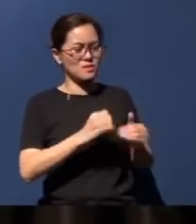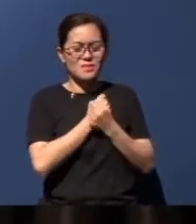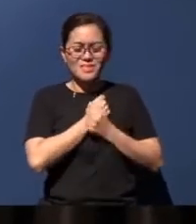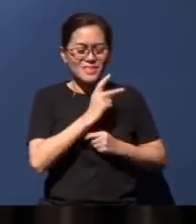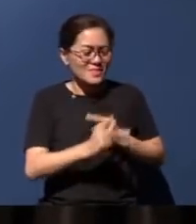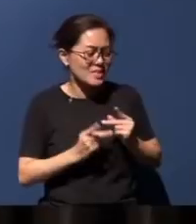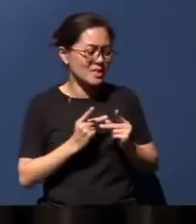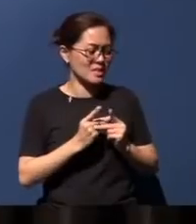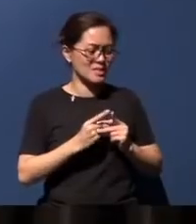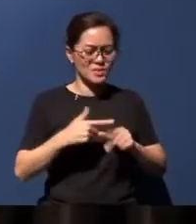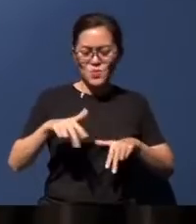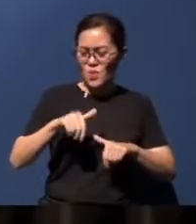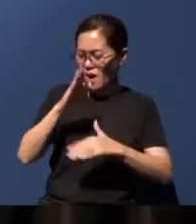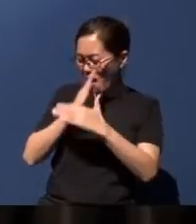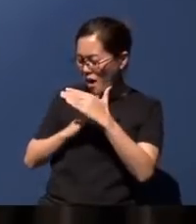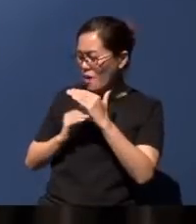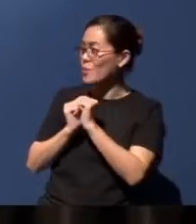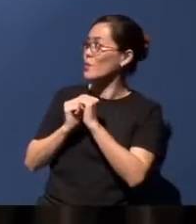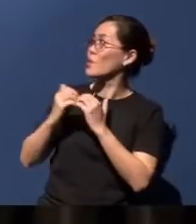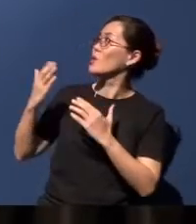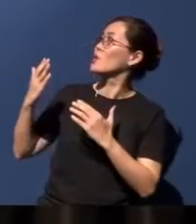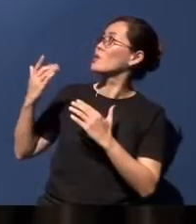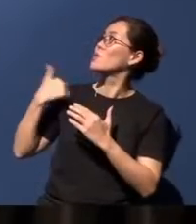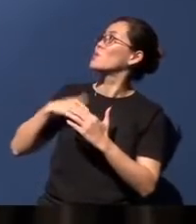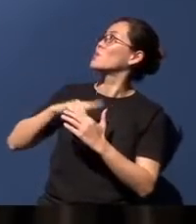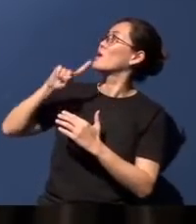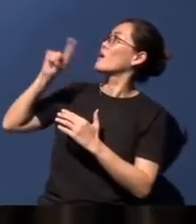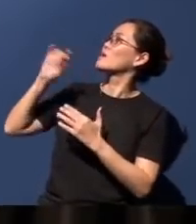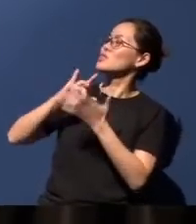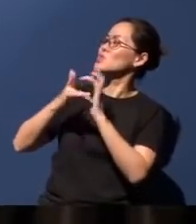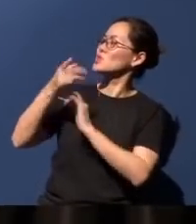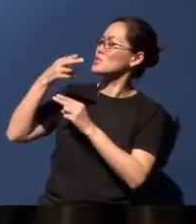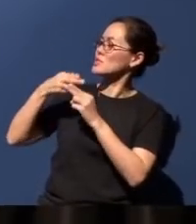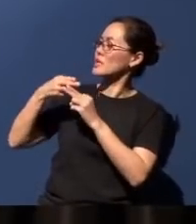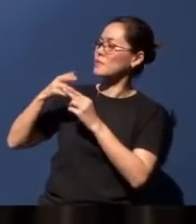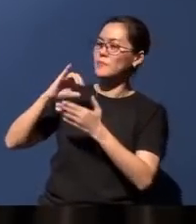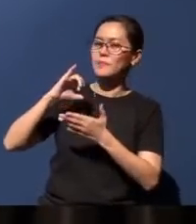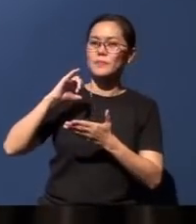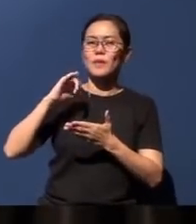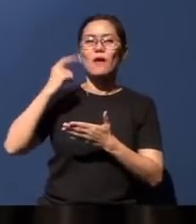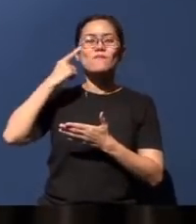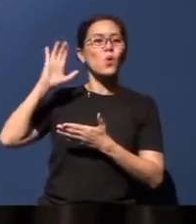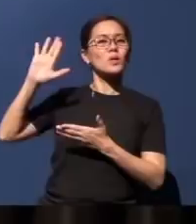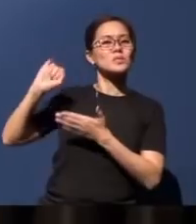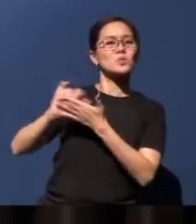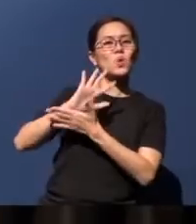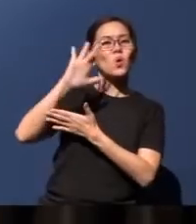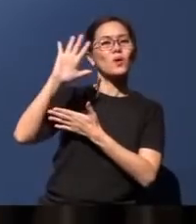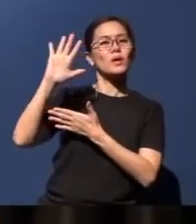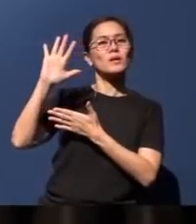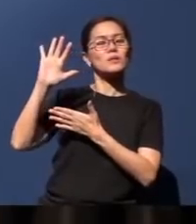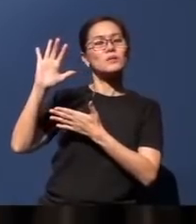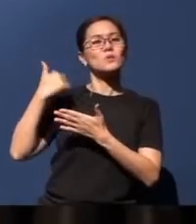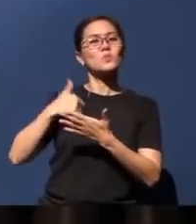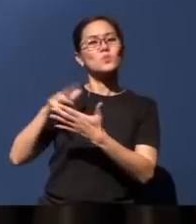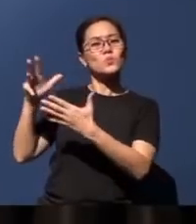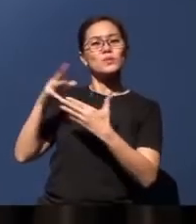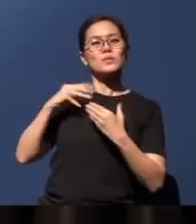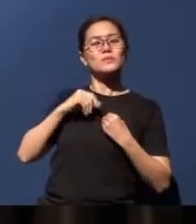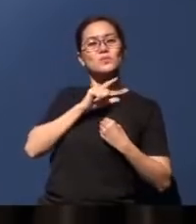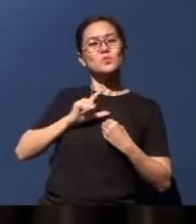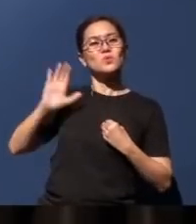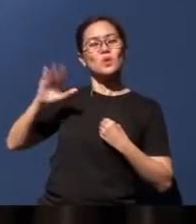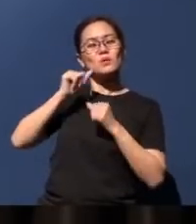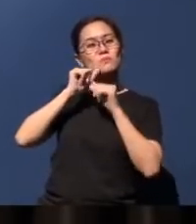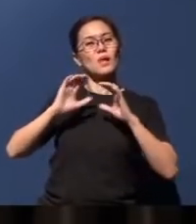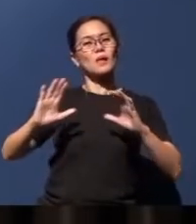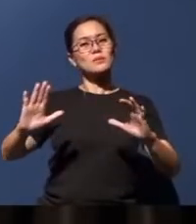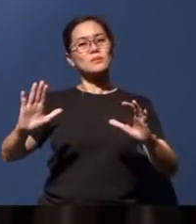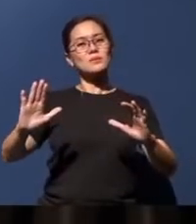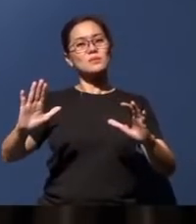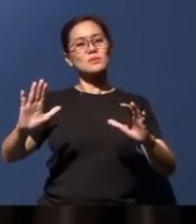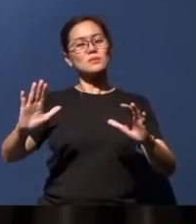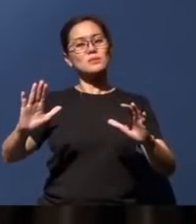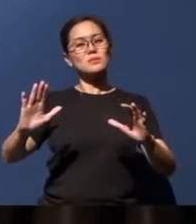with You. We ask this in Jesus' name and for His glory. Let's receive the Lord's benediction. And now